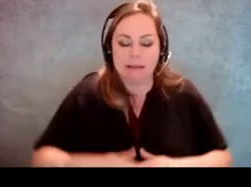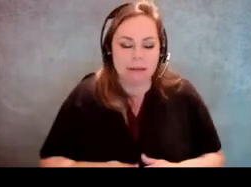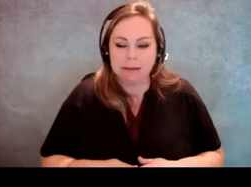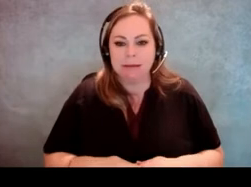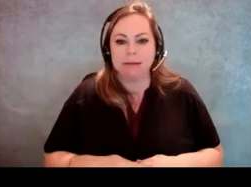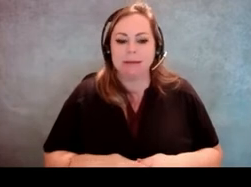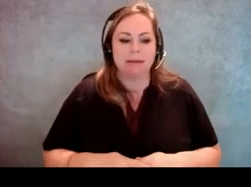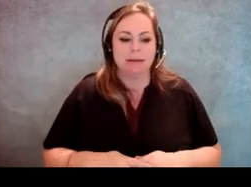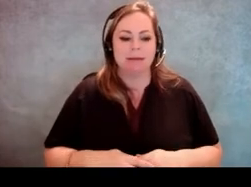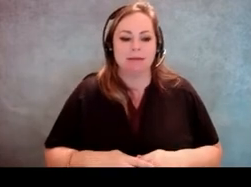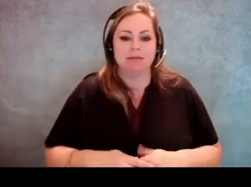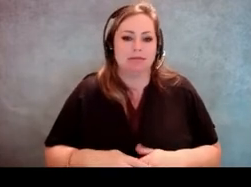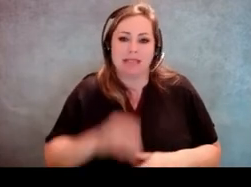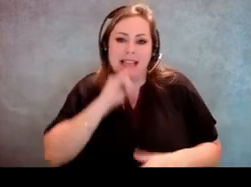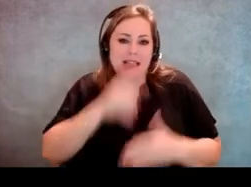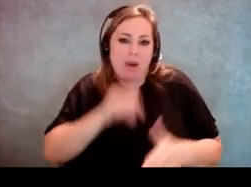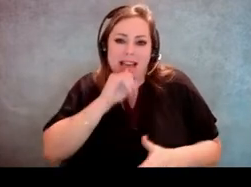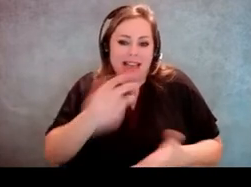It is what it is. Just offer your assistance.